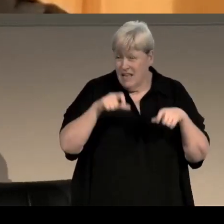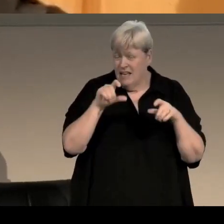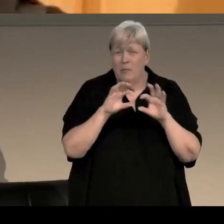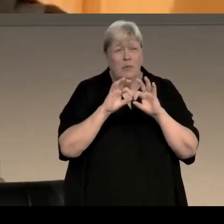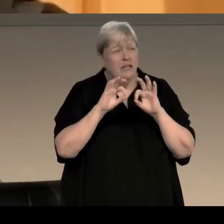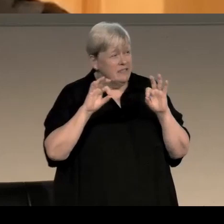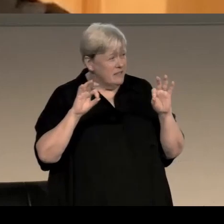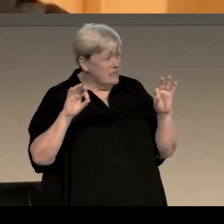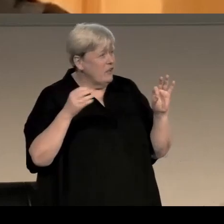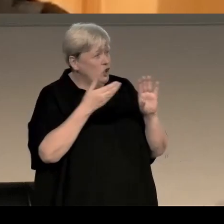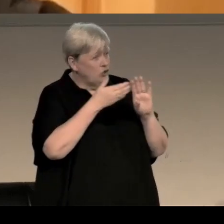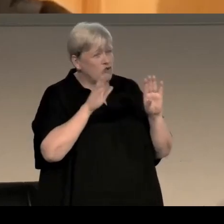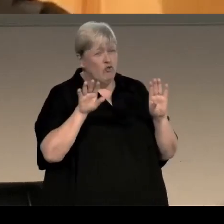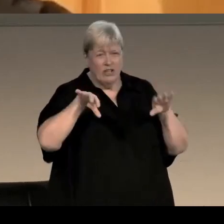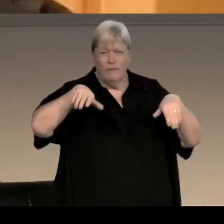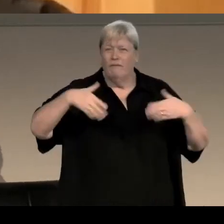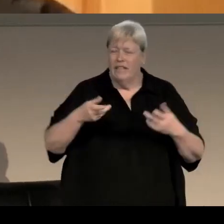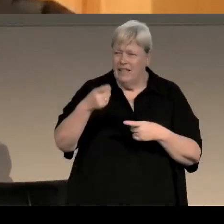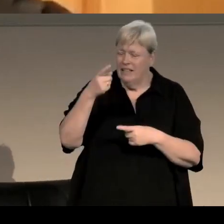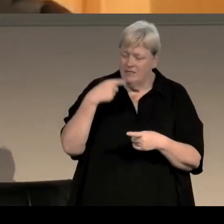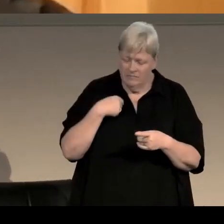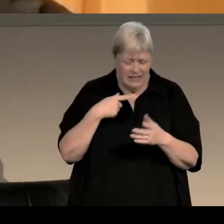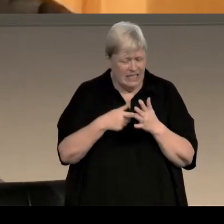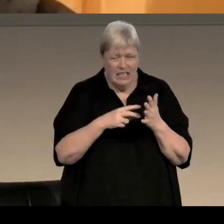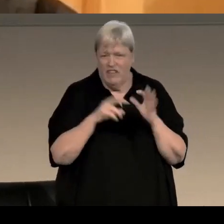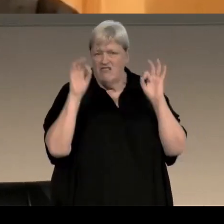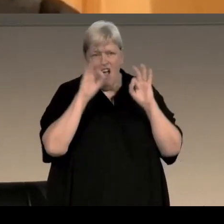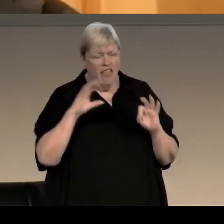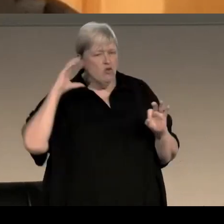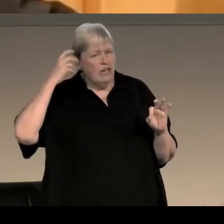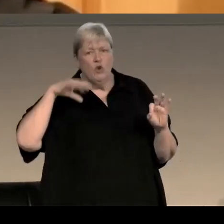was no distractions, no internet, no telephone, no television, no radio, and I just forced